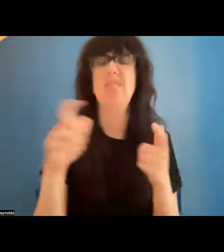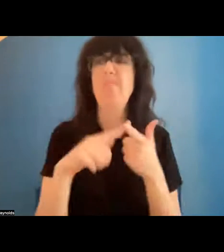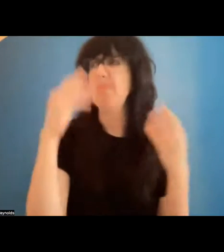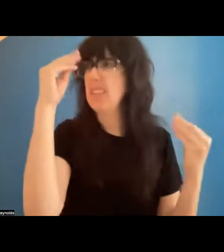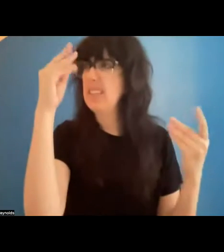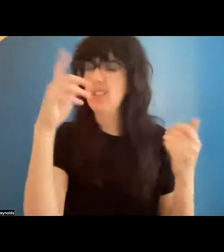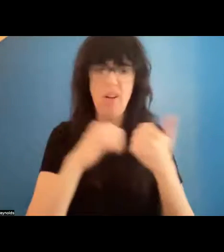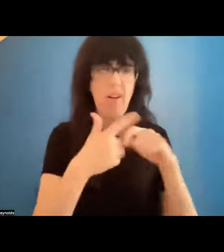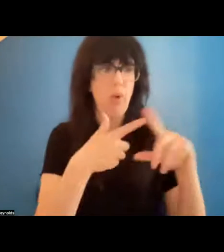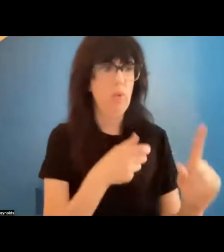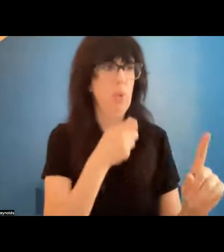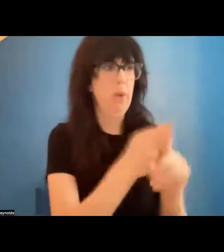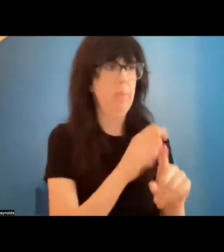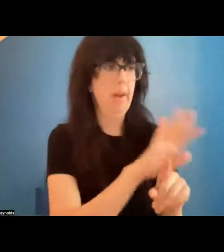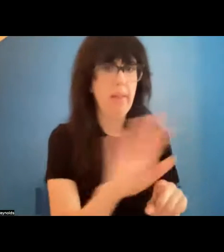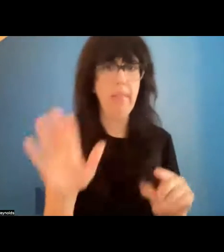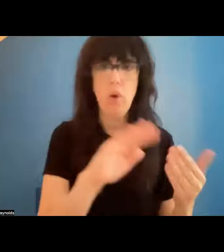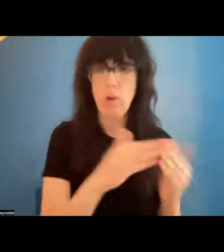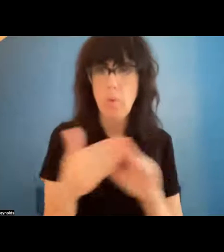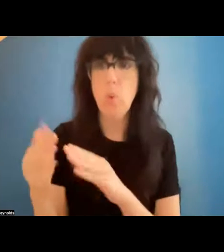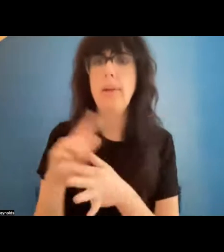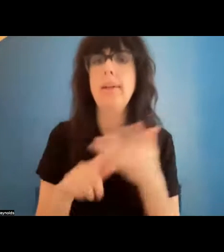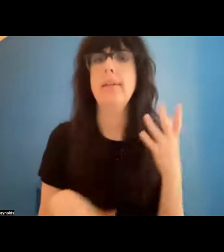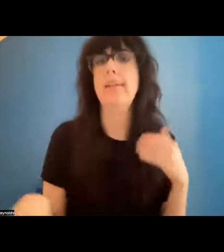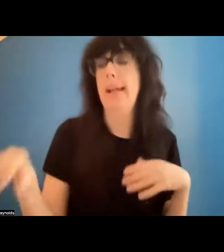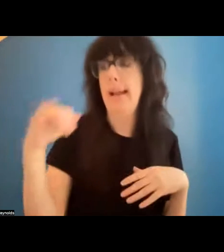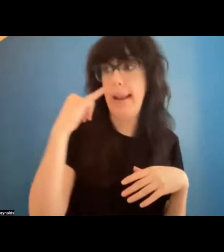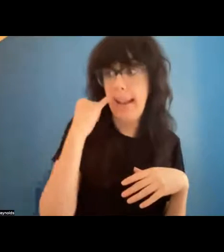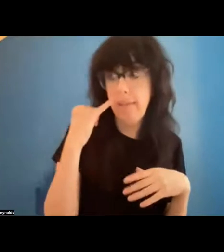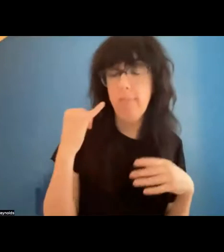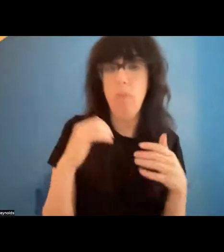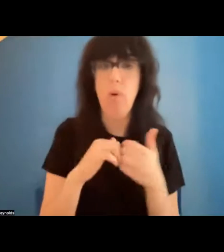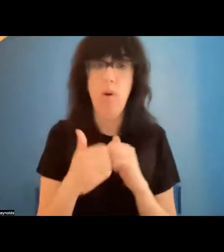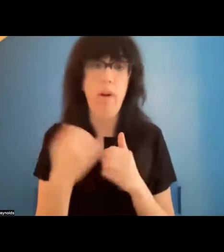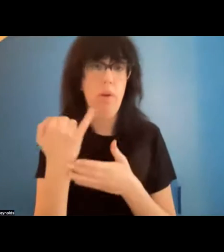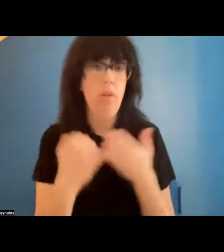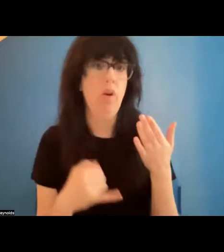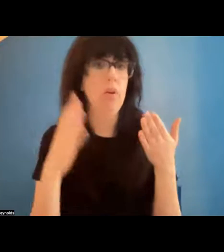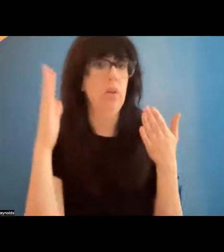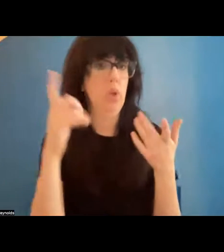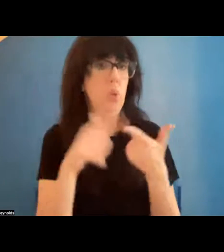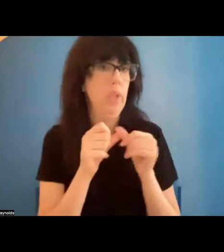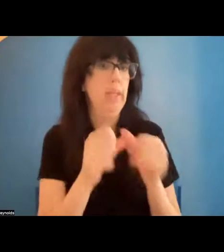and if or how their artistry will live on past them. The conversation is followed by a workshop